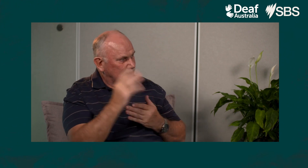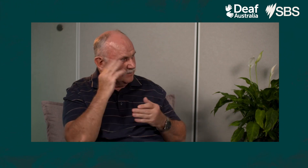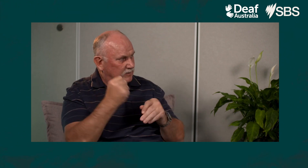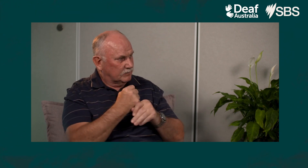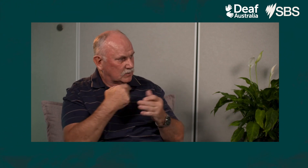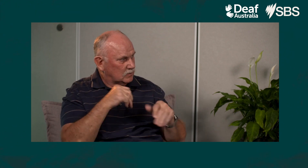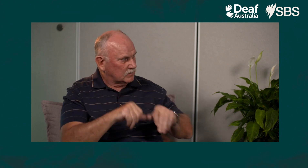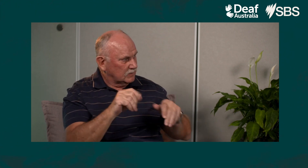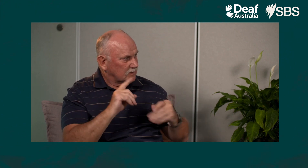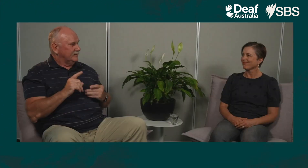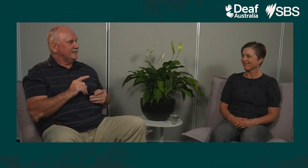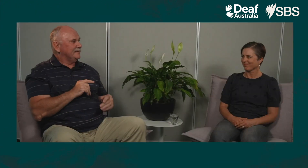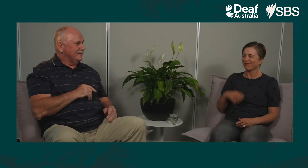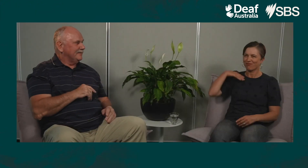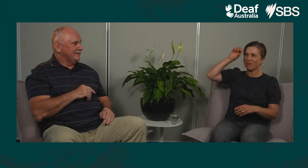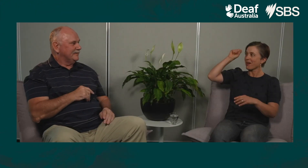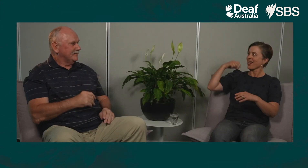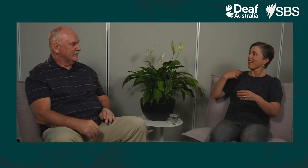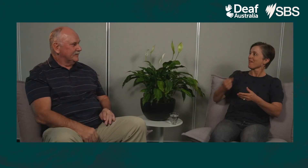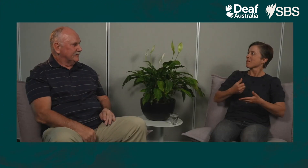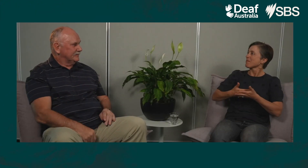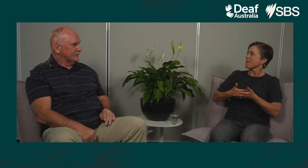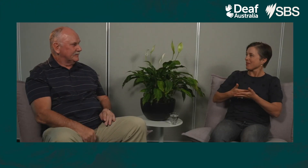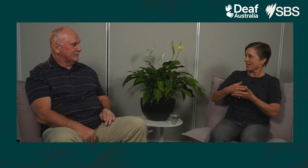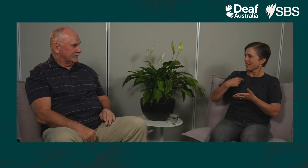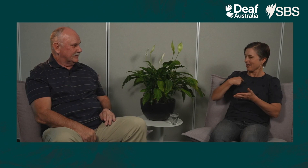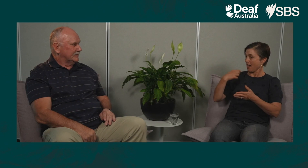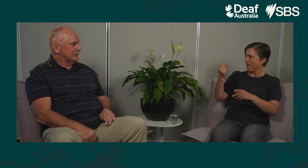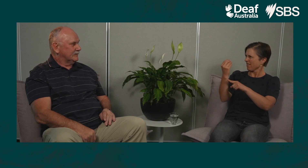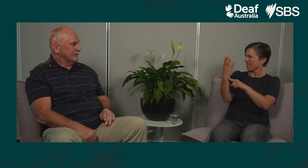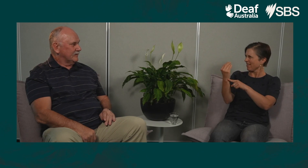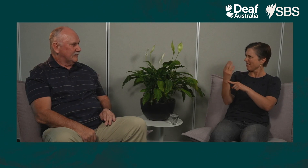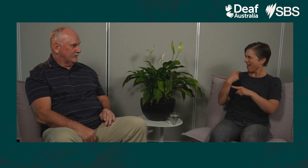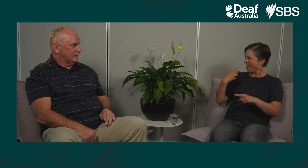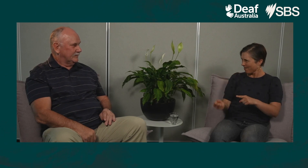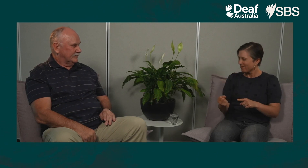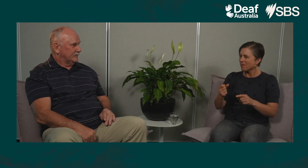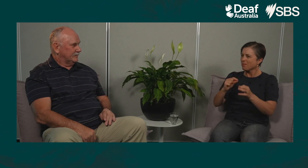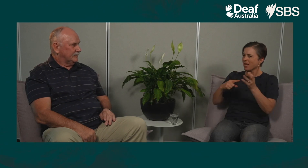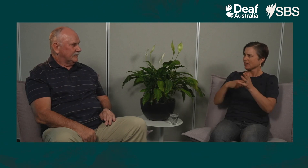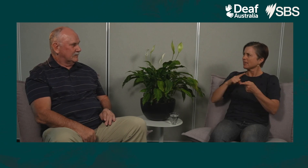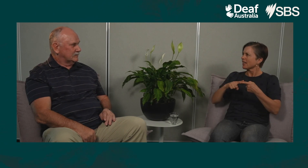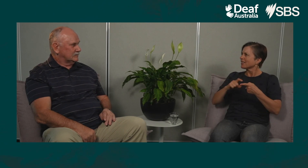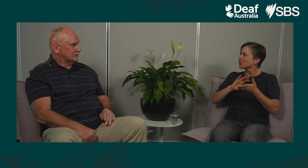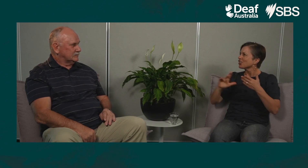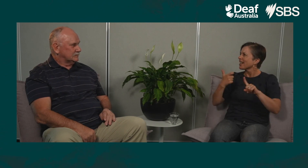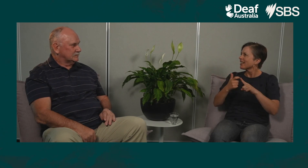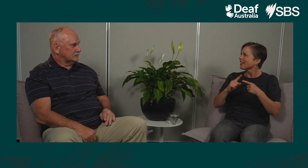to make sure we were okay. I remember when I had my baby. I had the baby cry alert, but I would still check on the baby just in case.